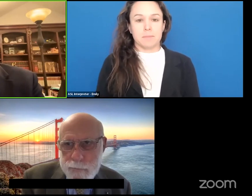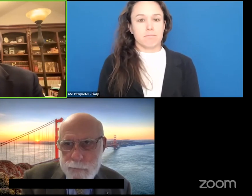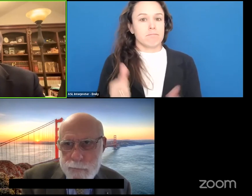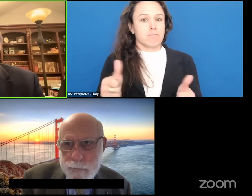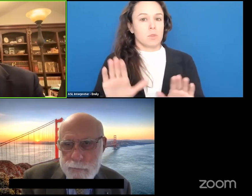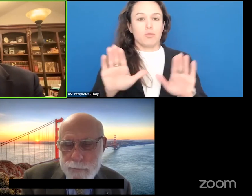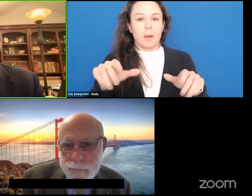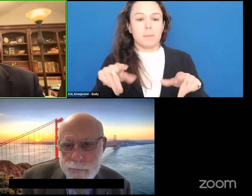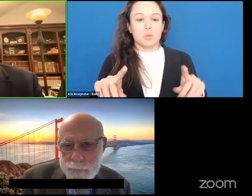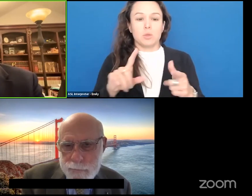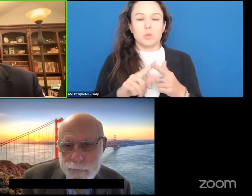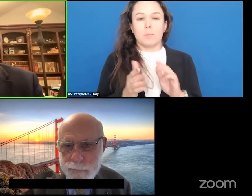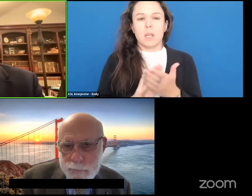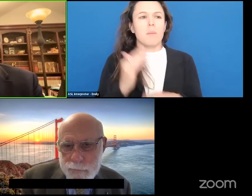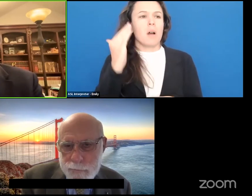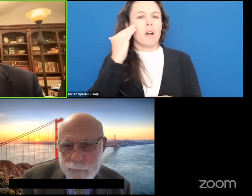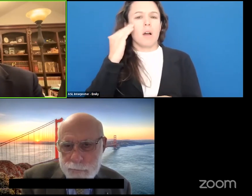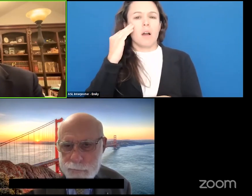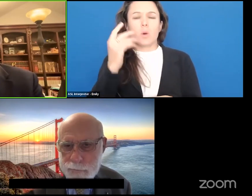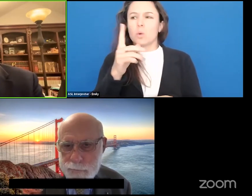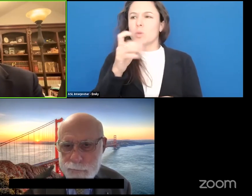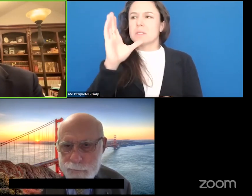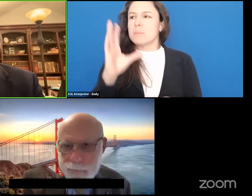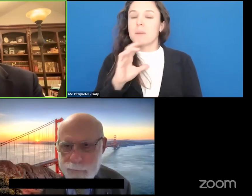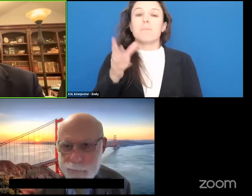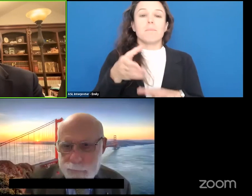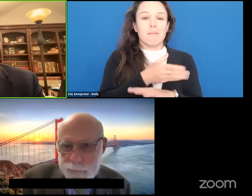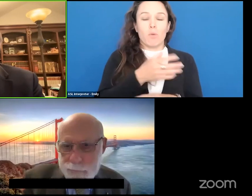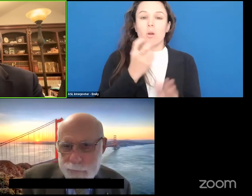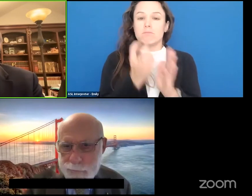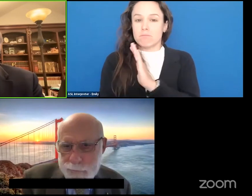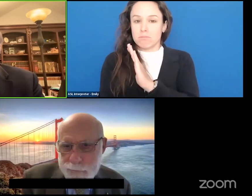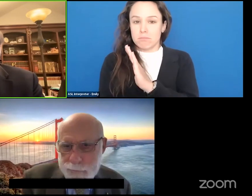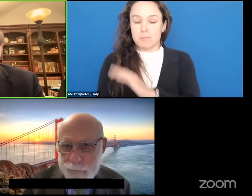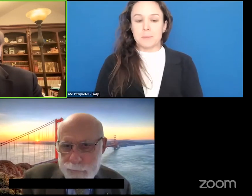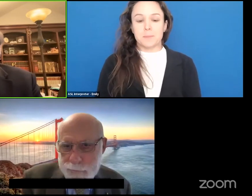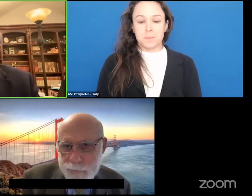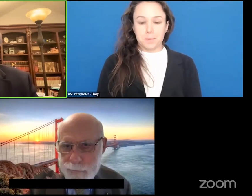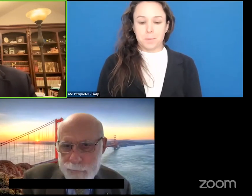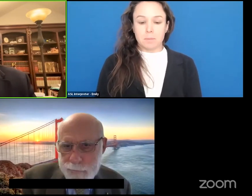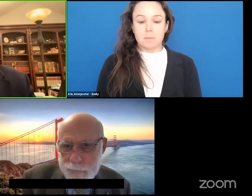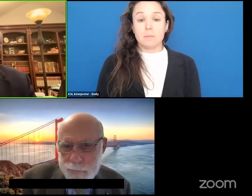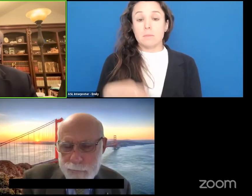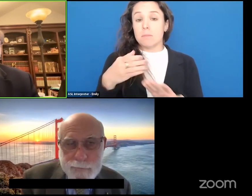to get familiar with the speakers before we get into that now before I go into more background